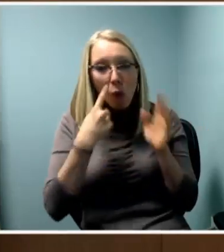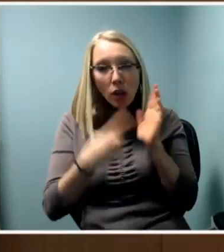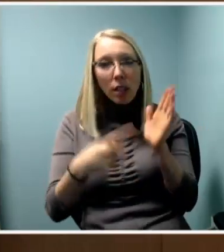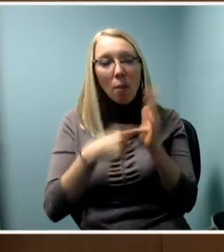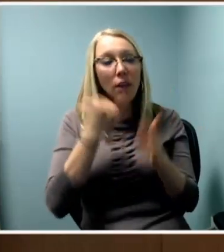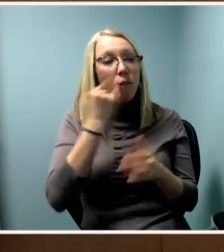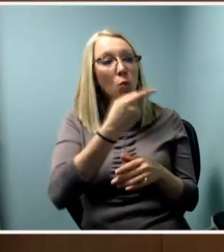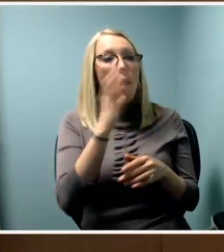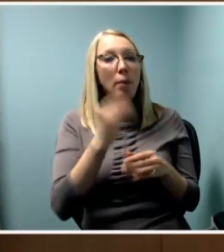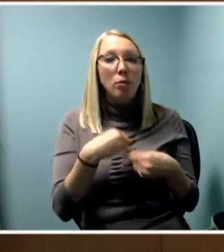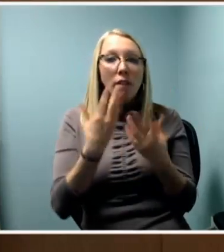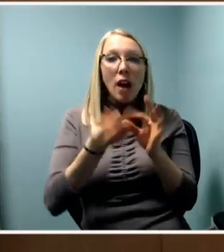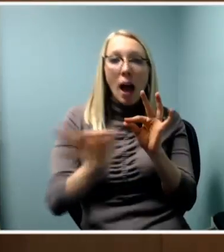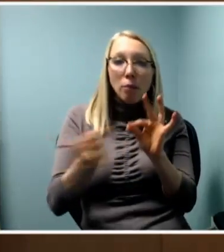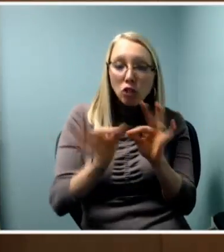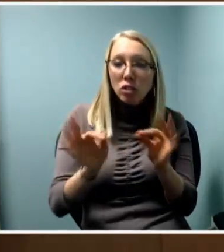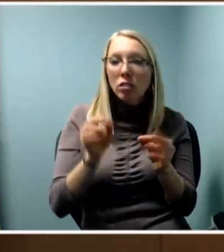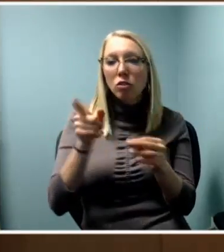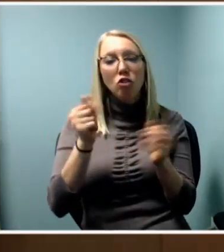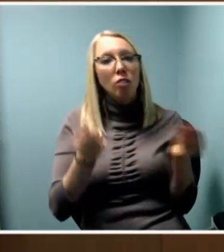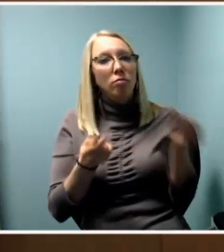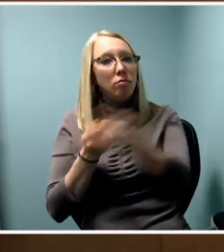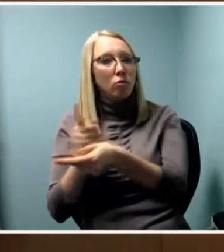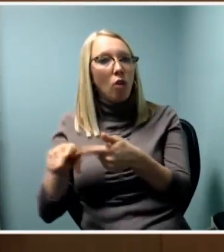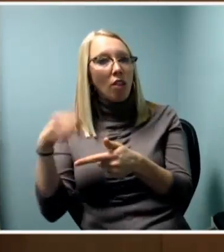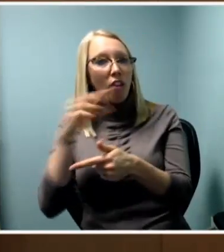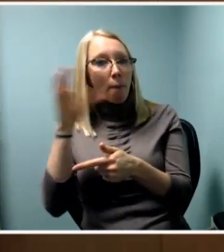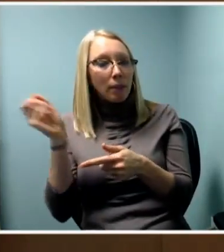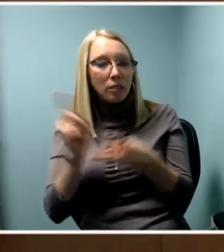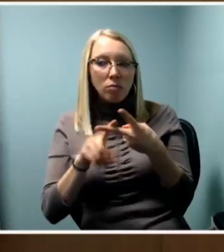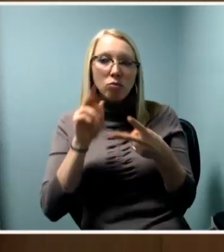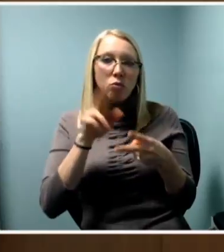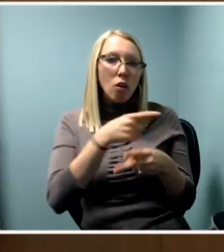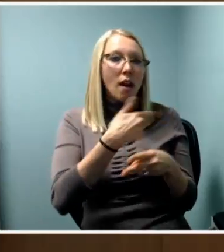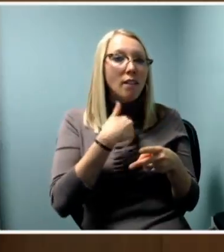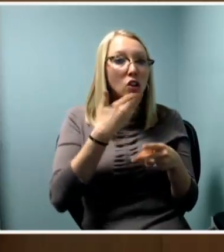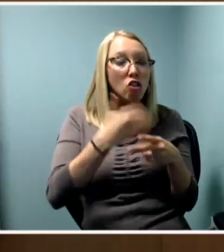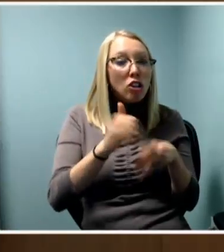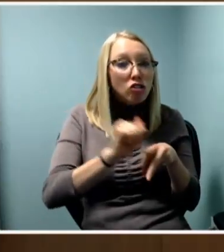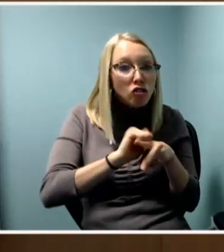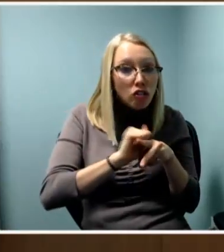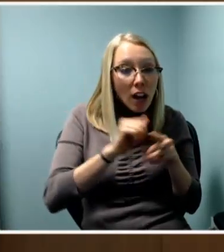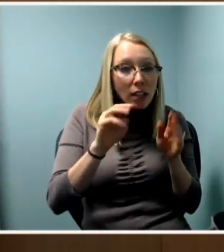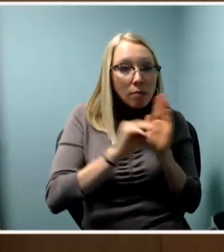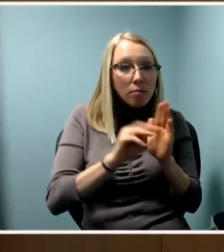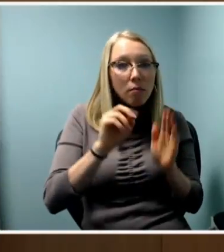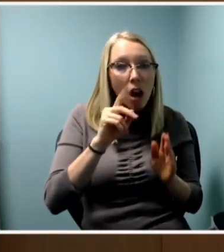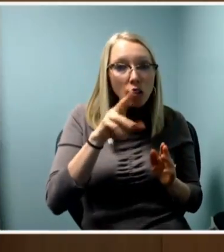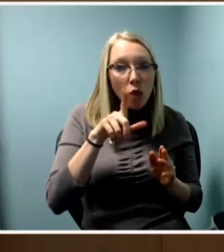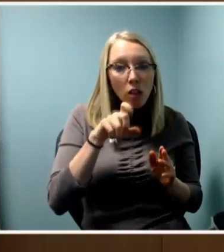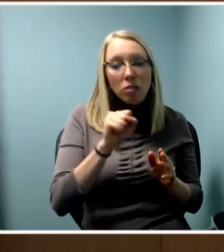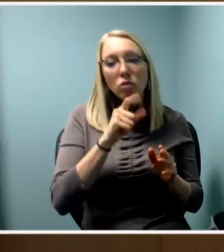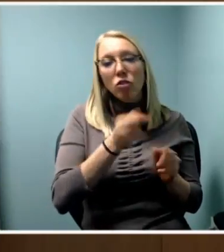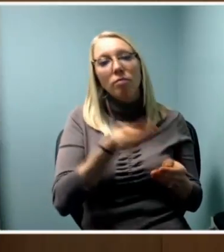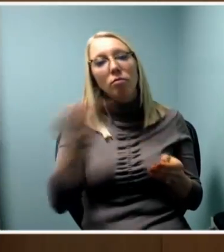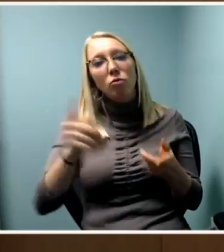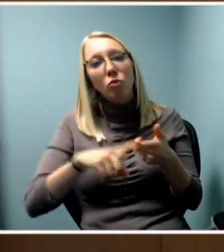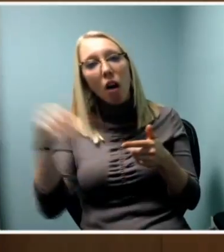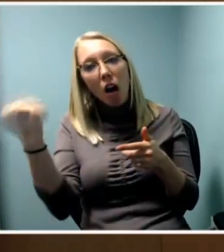or sharing training modules, for example, working with autism-friendly performances.